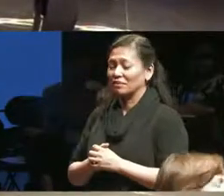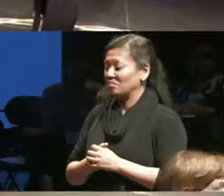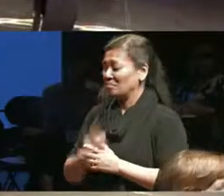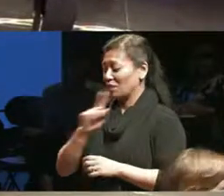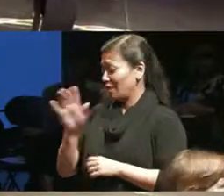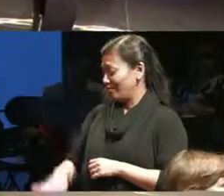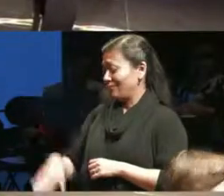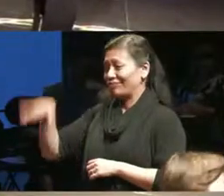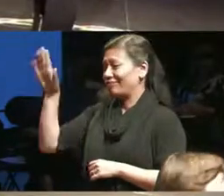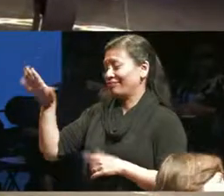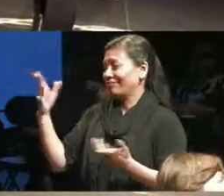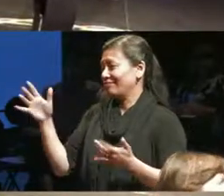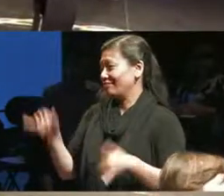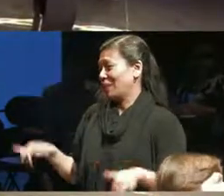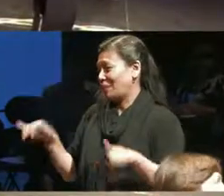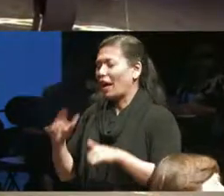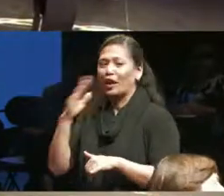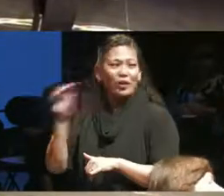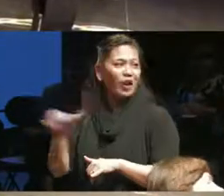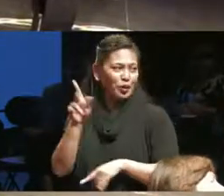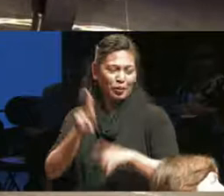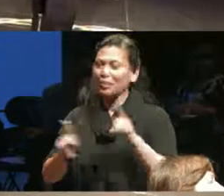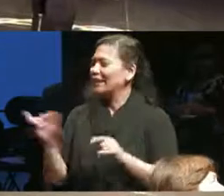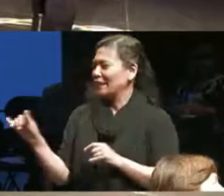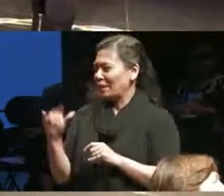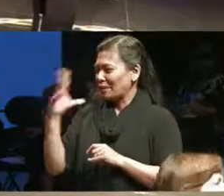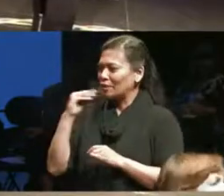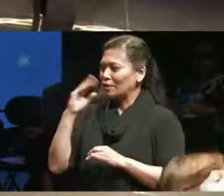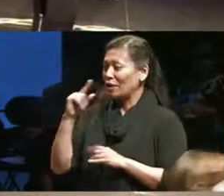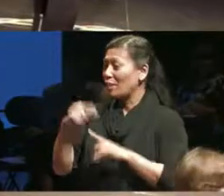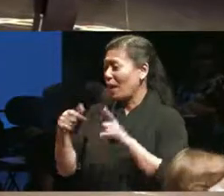that I know that others have for different reasons I'm a white person I'm